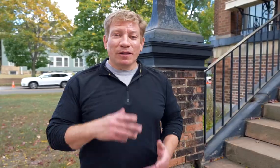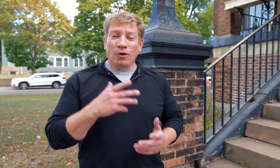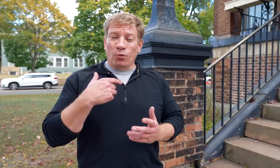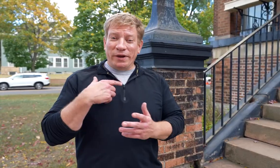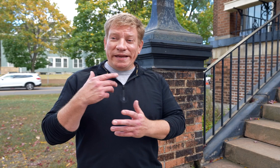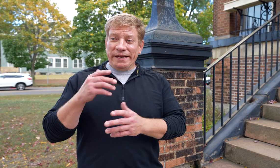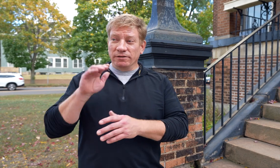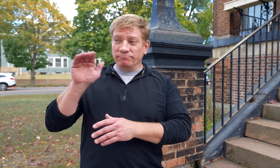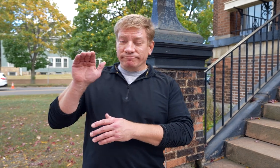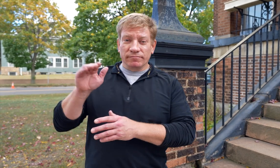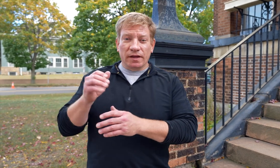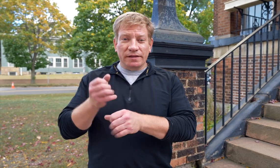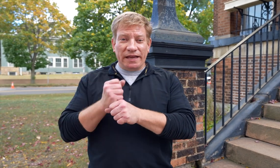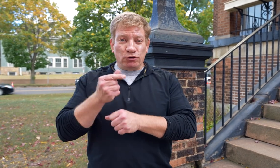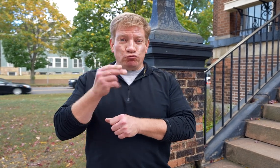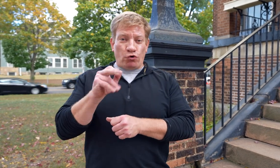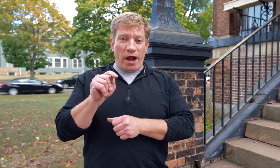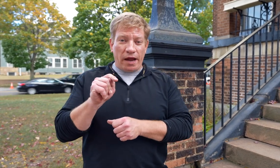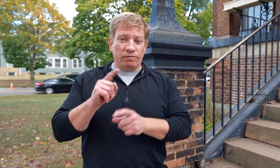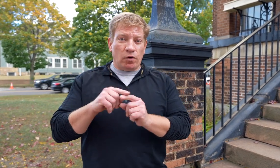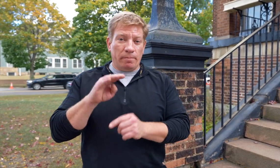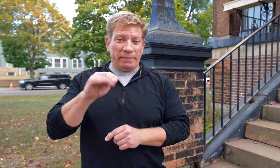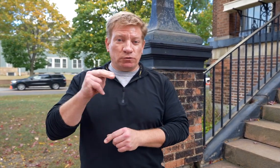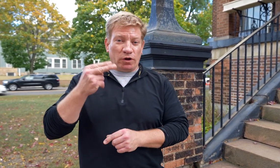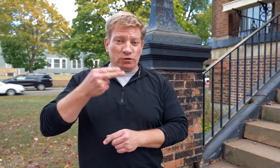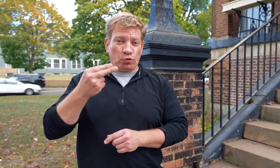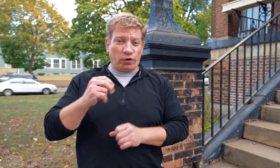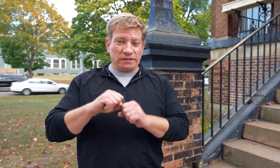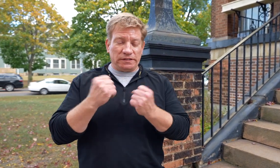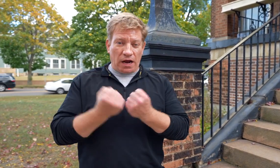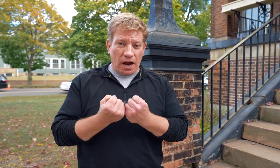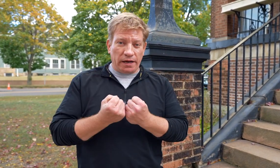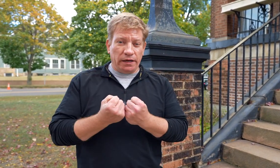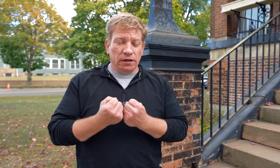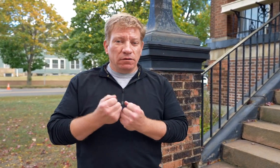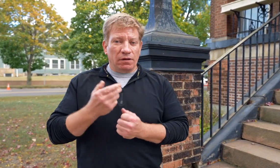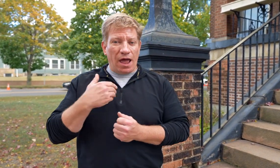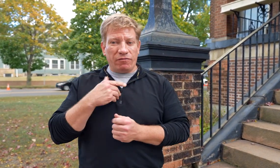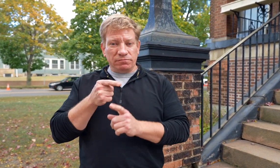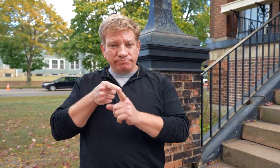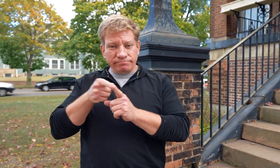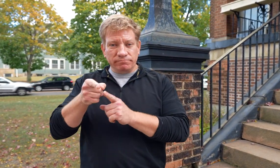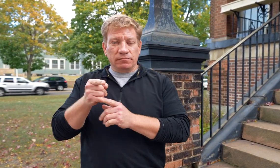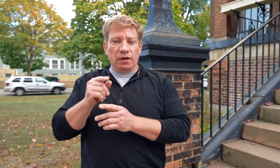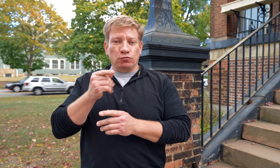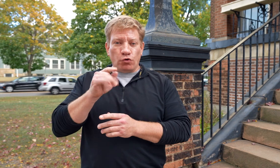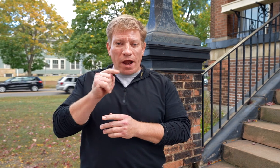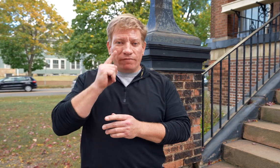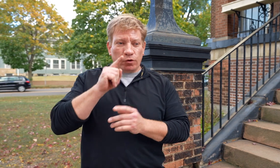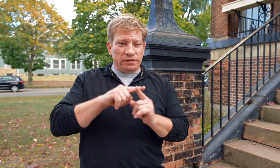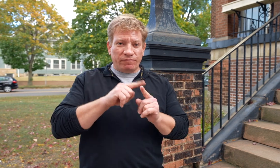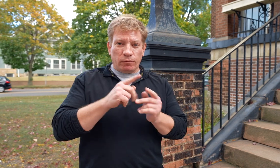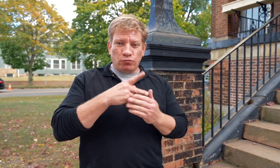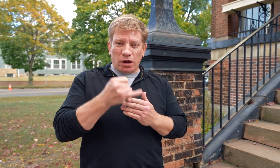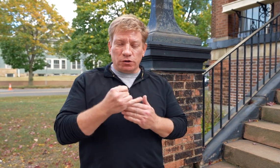We do receive grants from the Minnesota Historical Society. They have specialized grants for different projects.